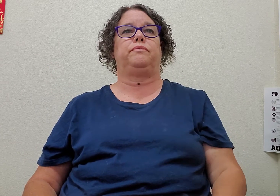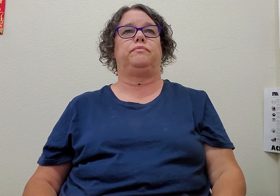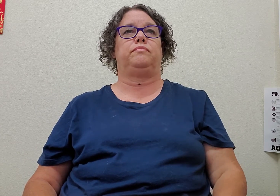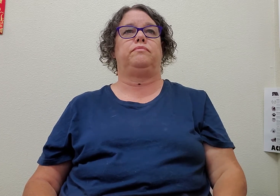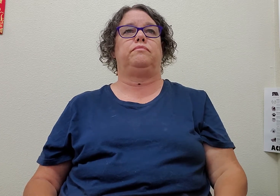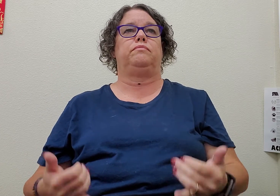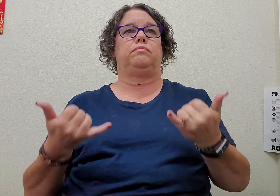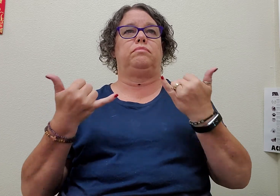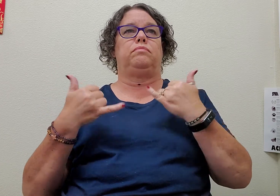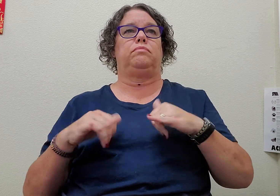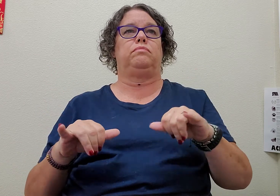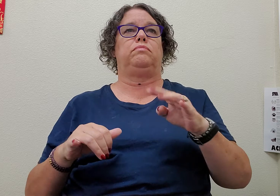still speaking